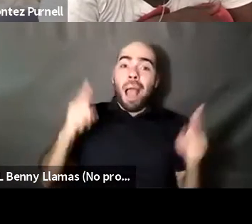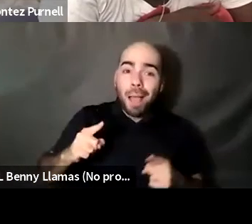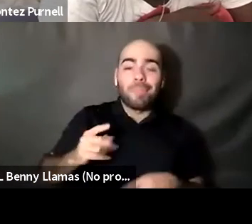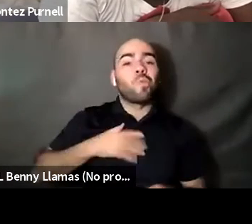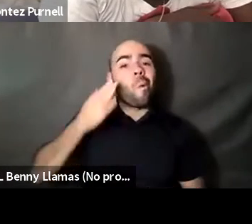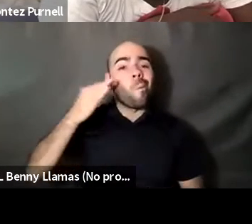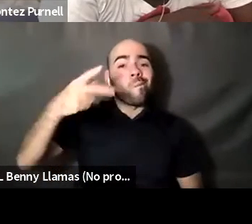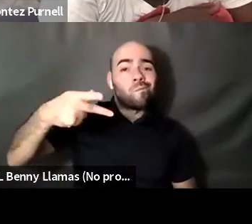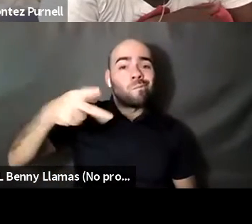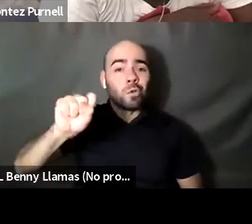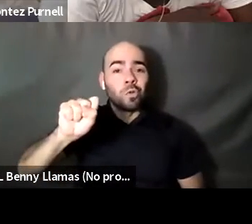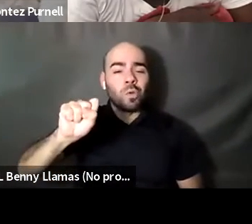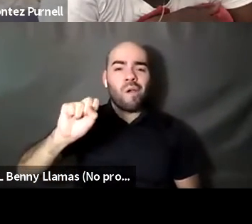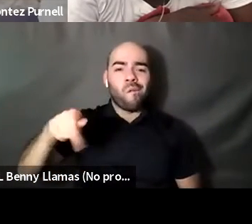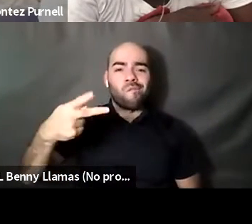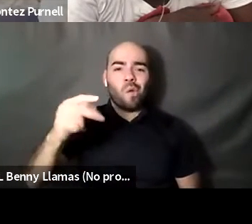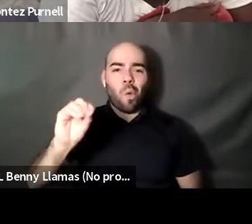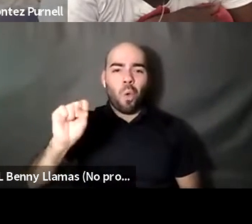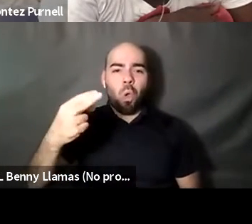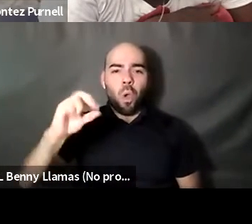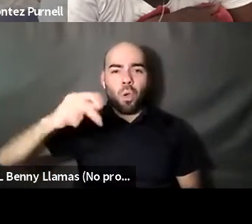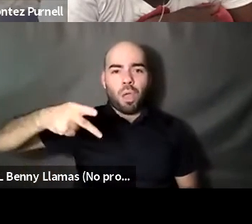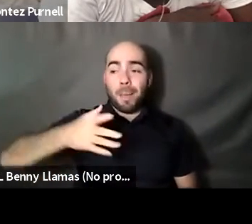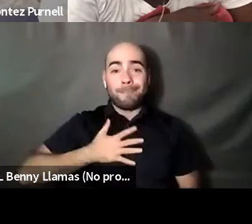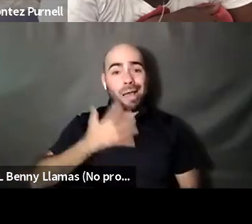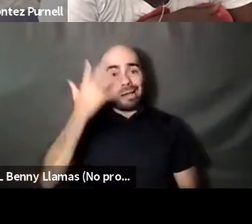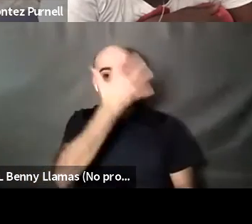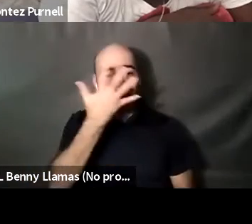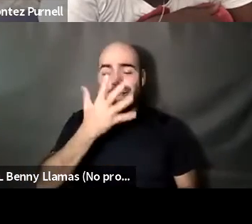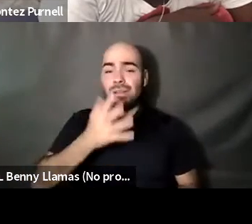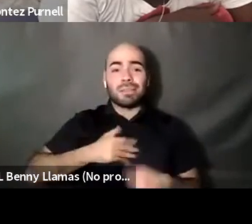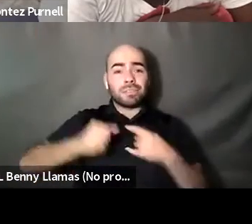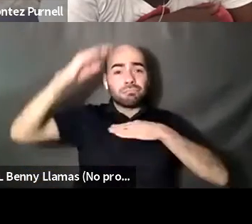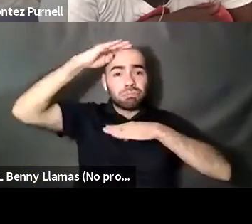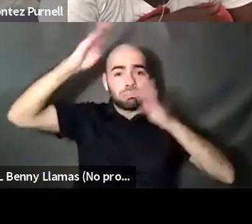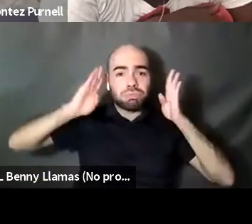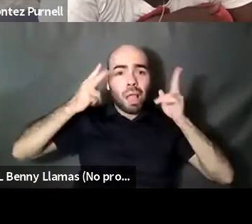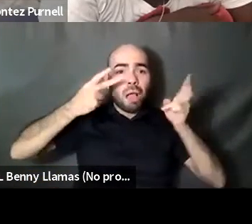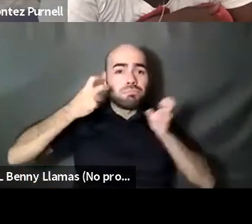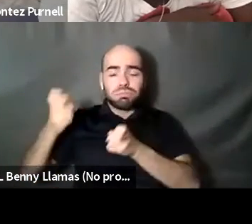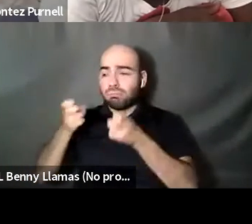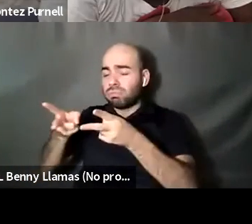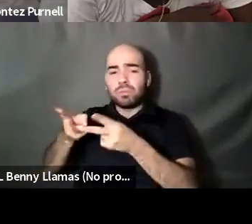Randa Jarrar she/they: Jabba the Hutt Randa Jarrar she/they: They have Photoshopped. Randa Jarrar she/they: Me like as a giant slimeball